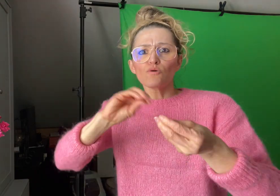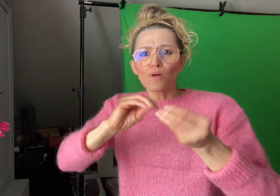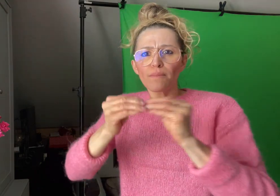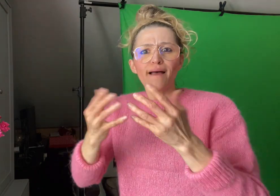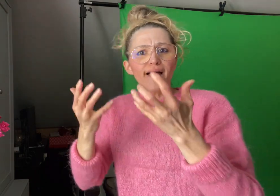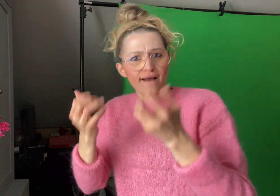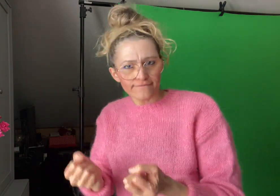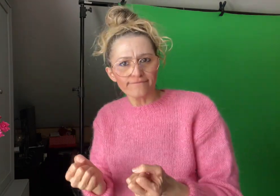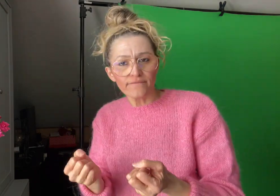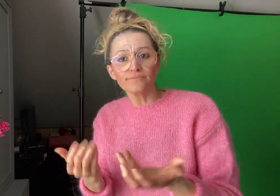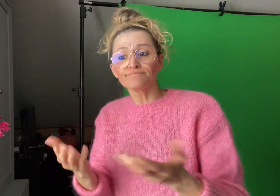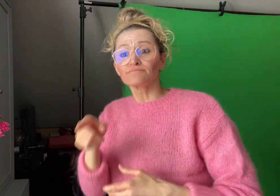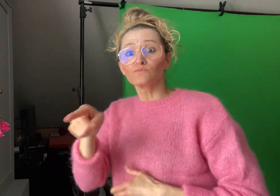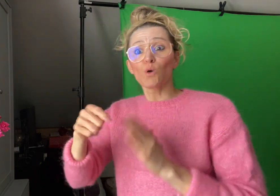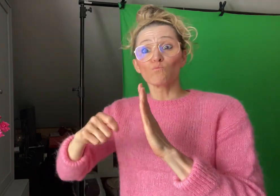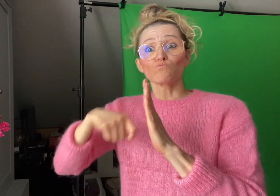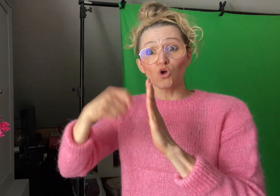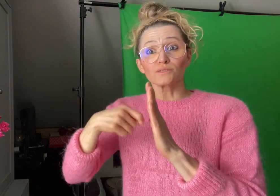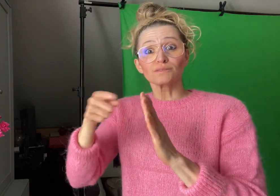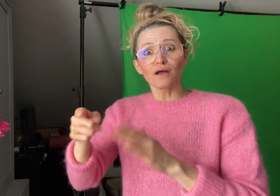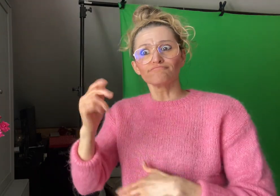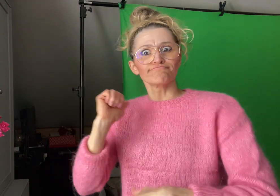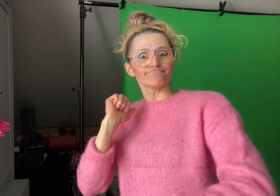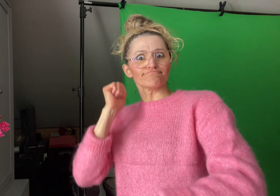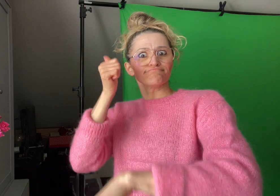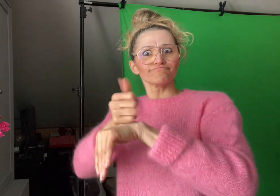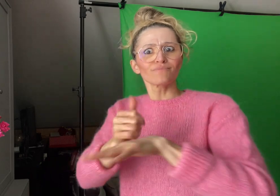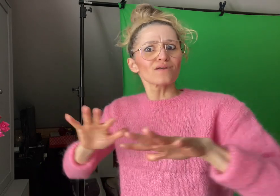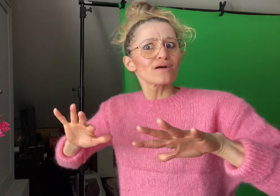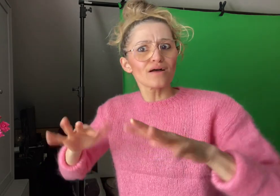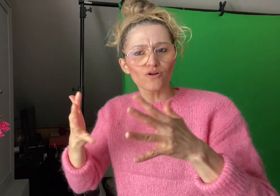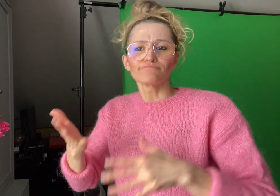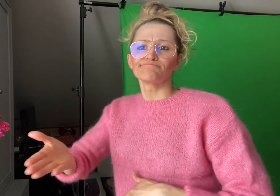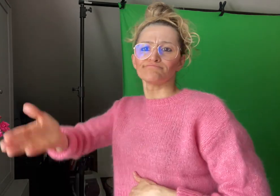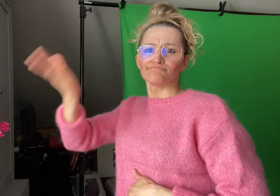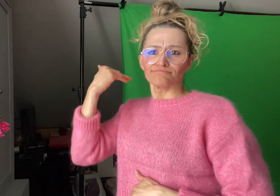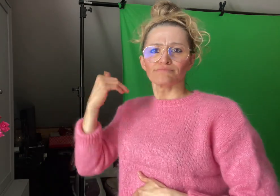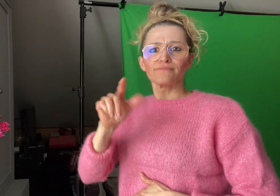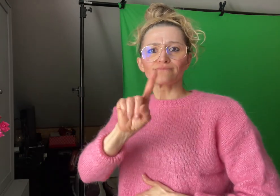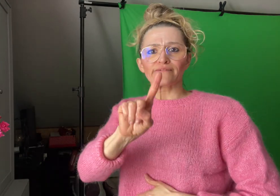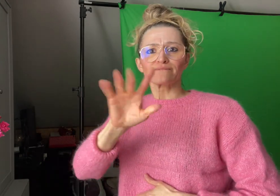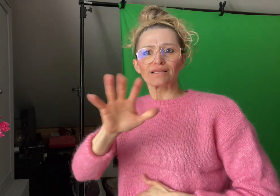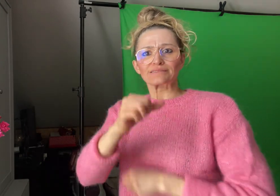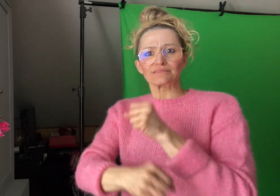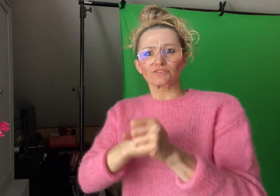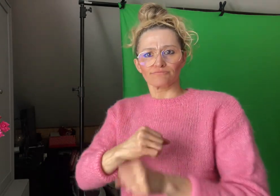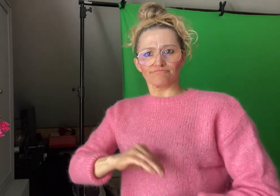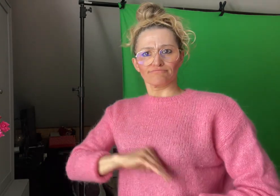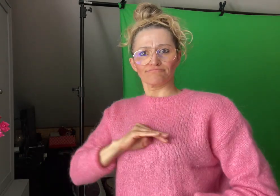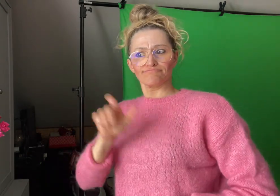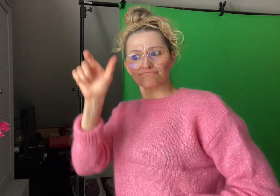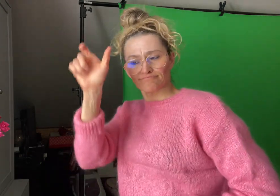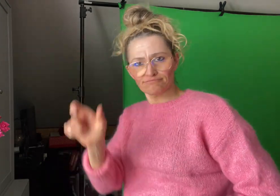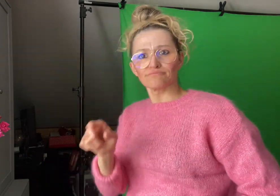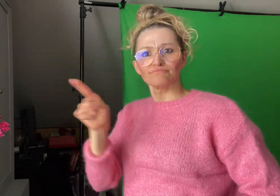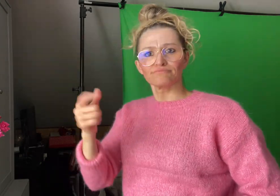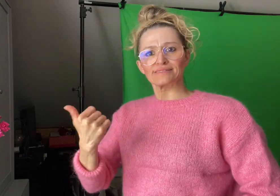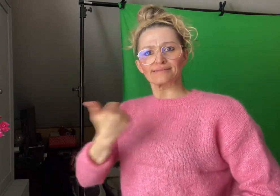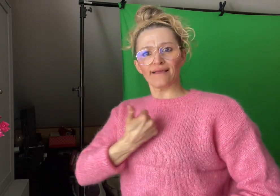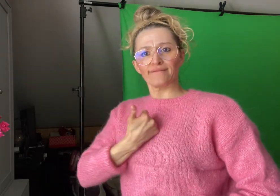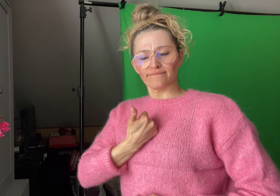a 15-year old teenager killed himself in 2017, and his mother